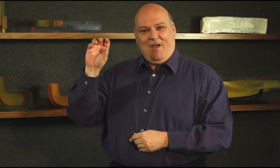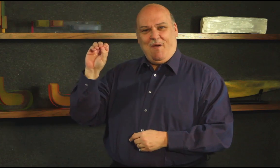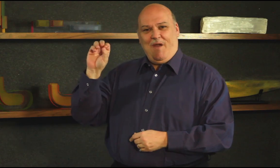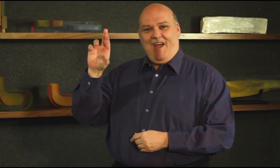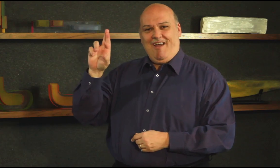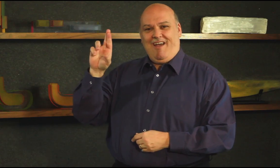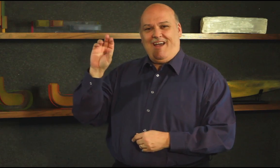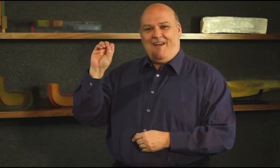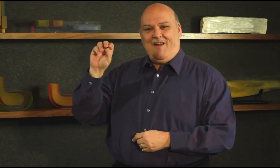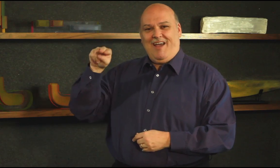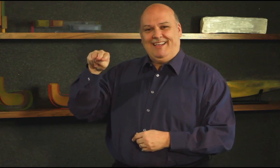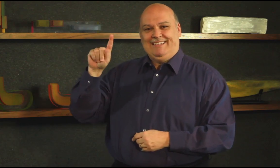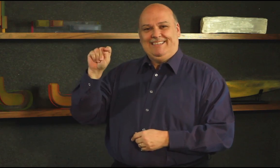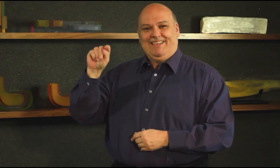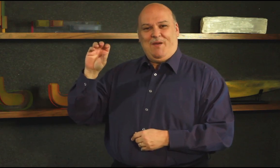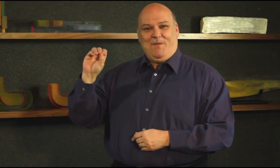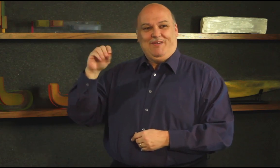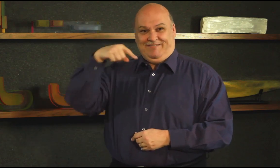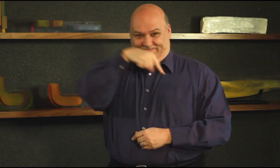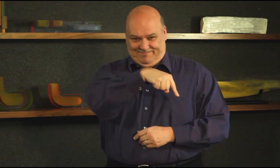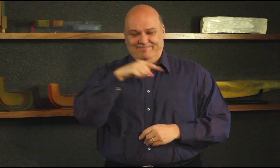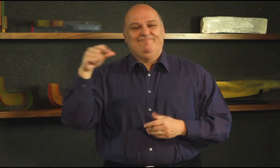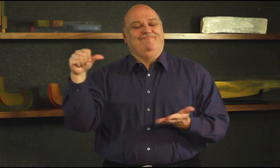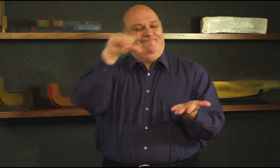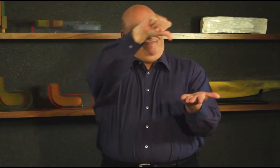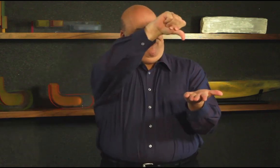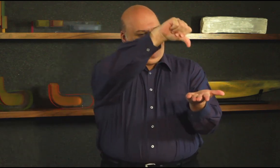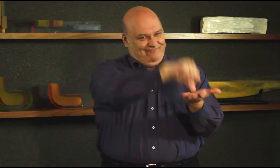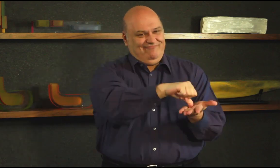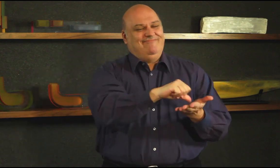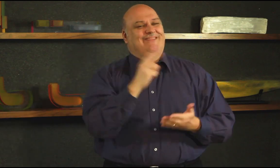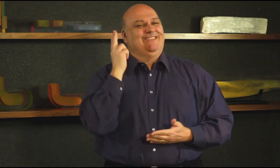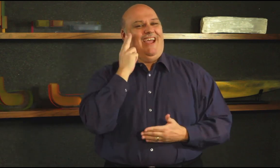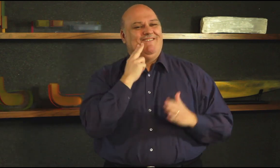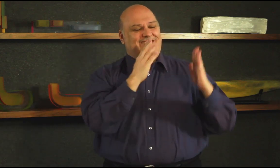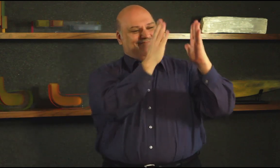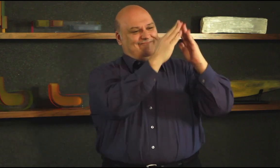that we can have a place of our